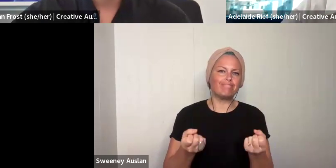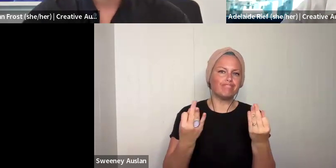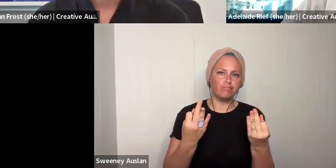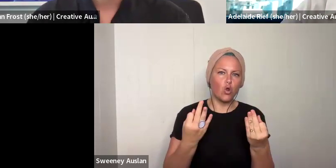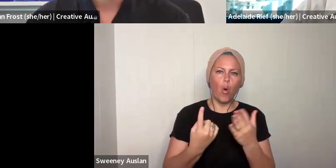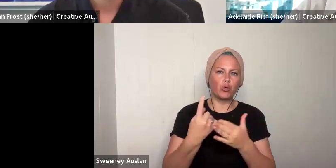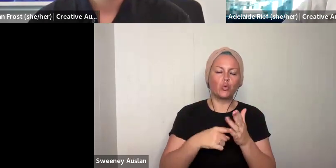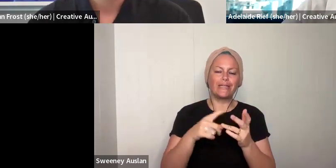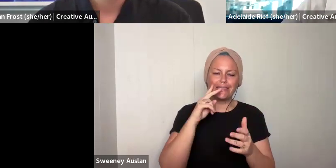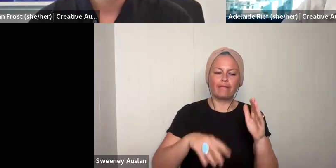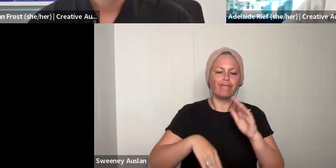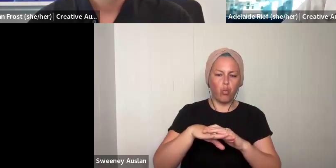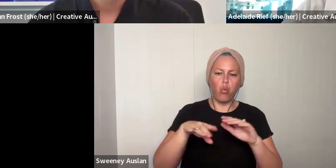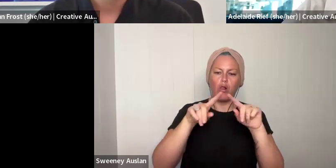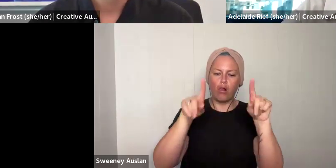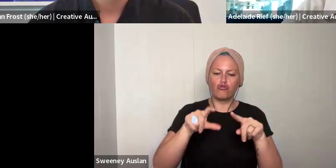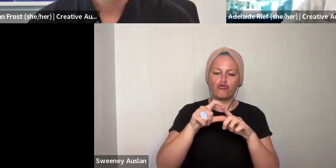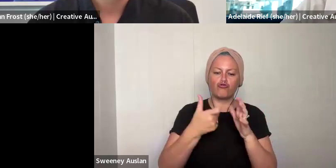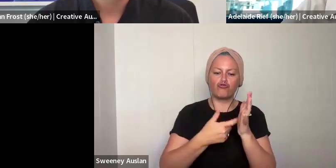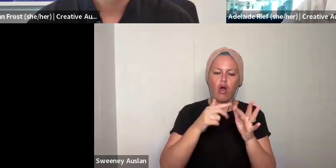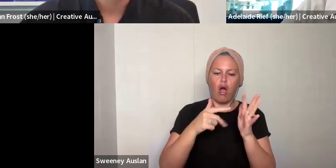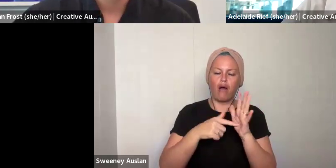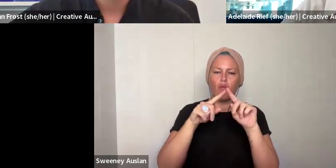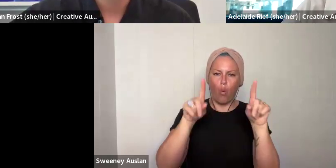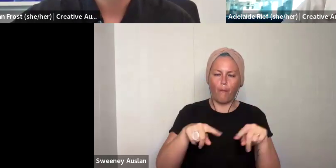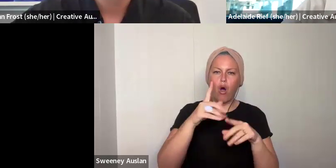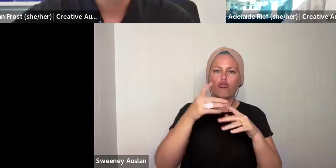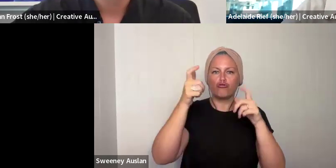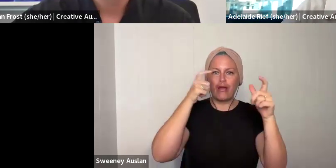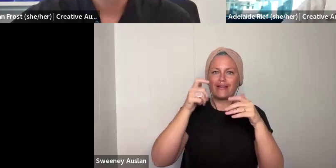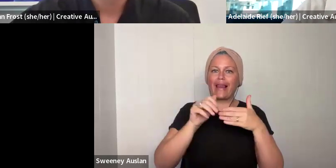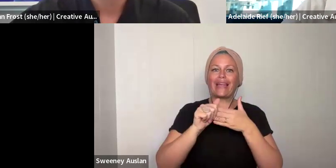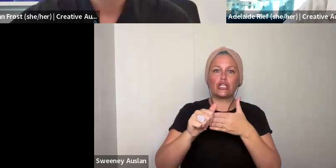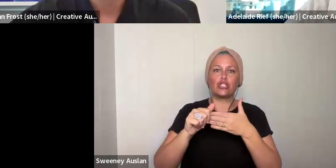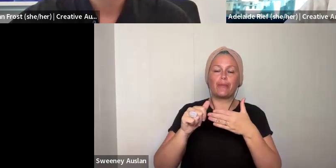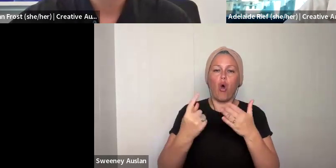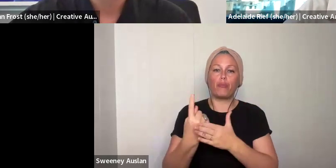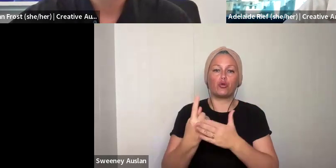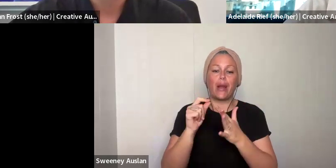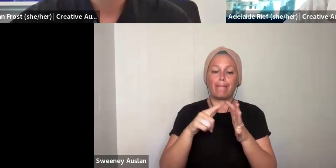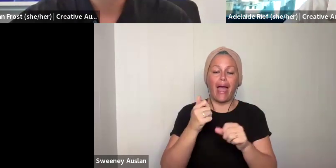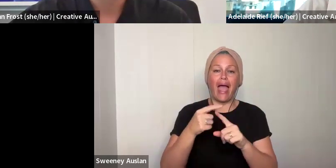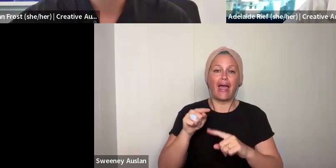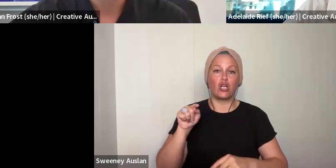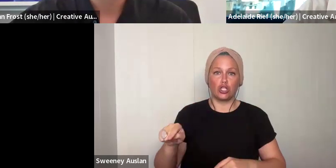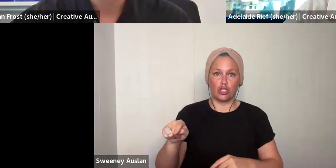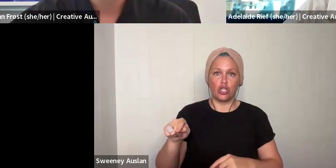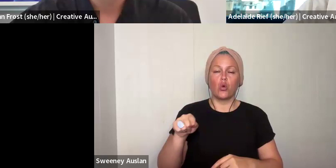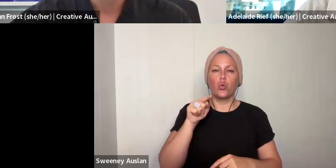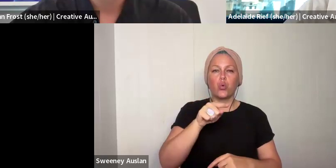there is no opportunity to see the full draft form, but on the creative leadership program opportunity page, you can find